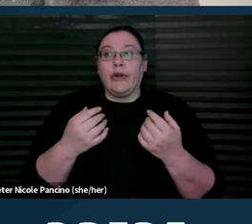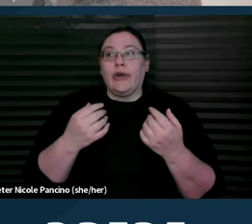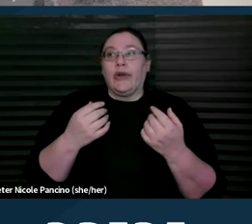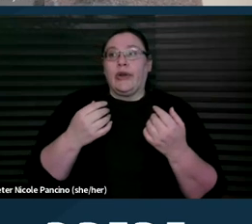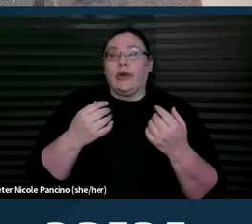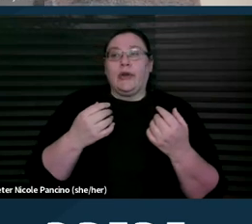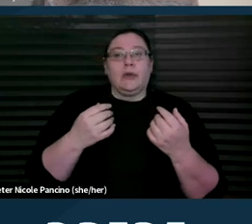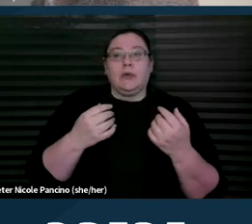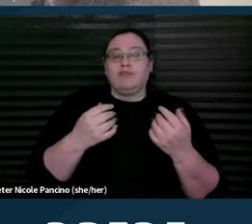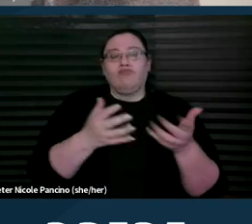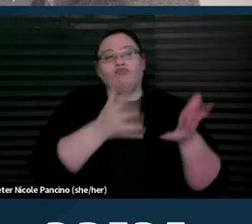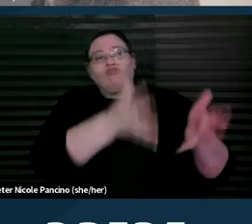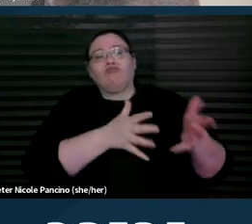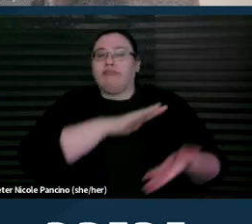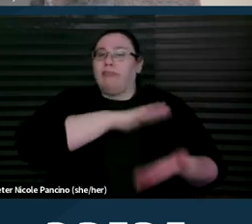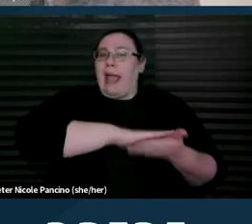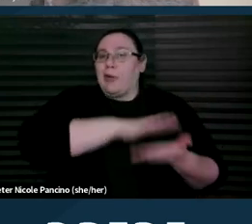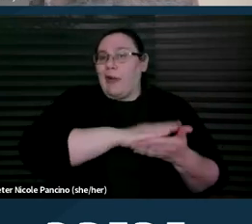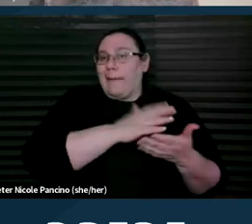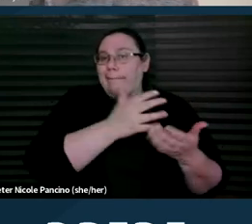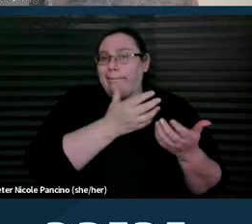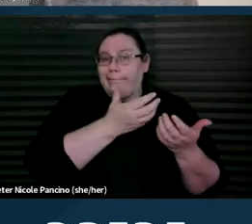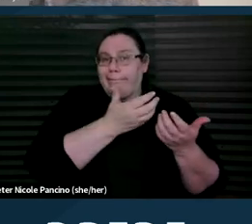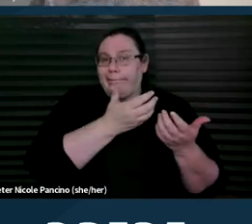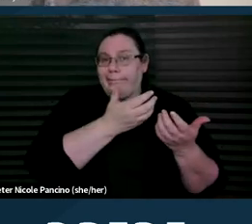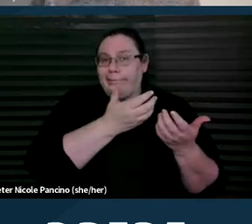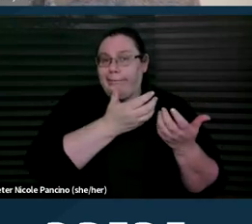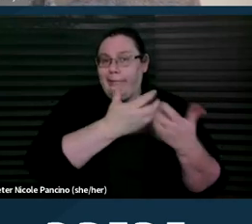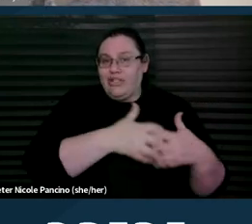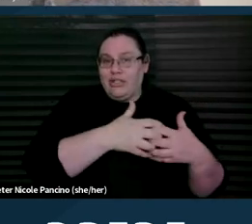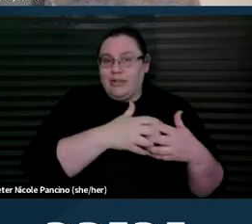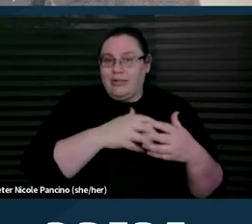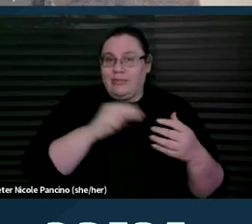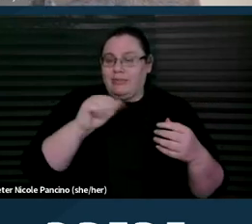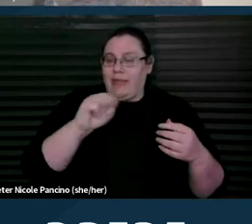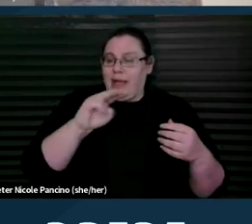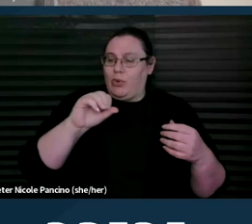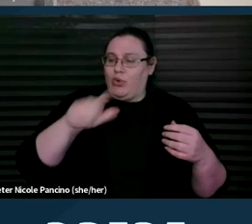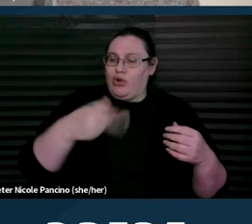their mammography machine, sorry, I always have trouble with that word,